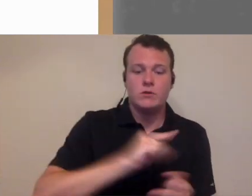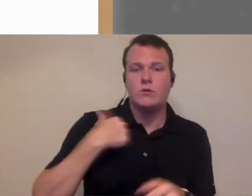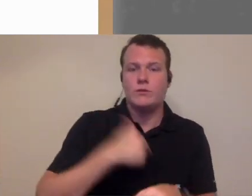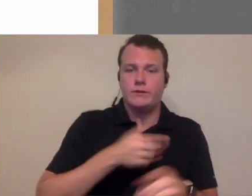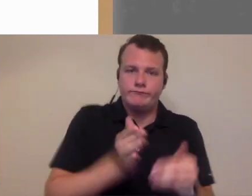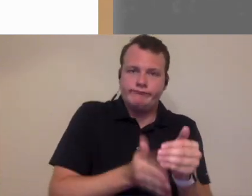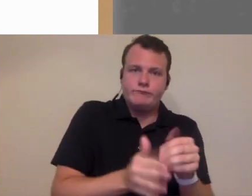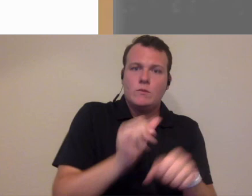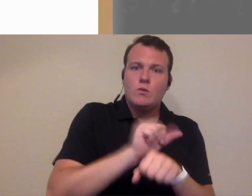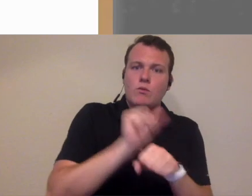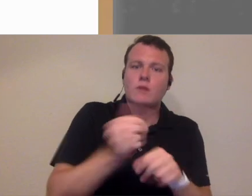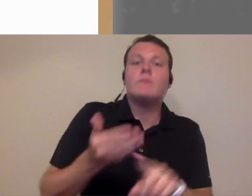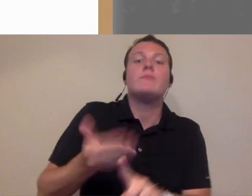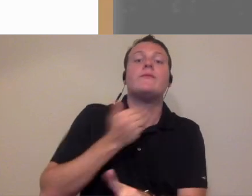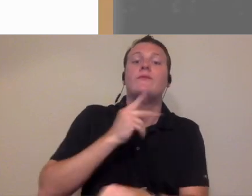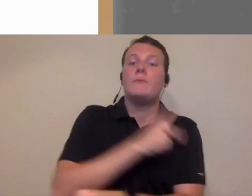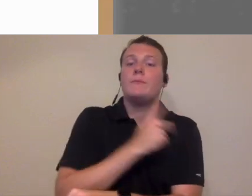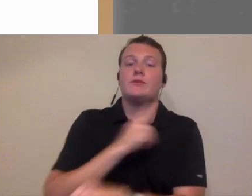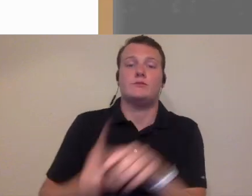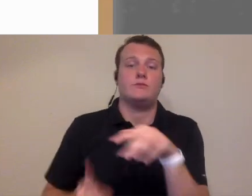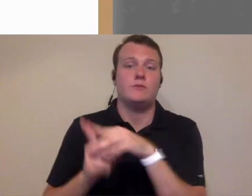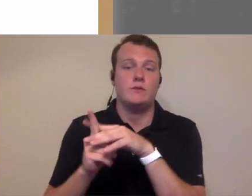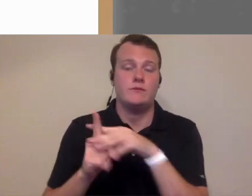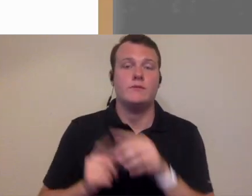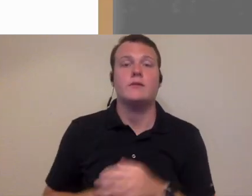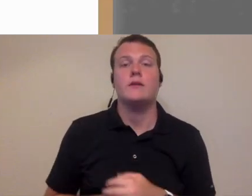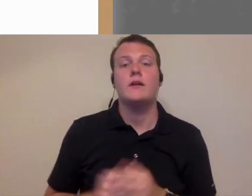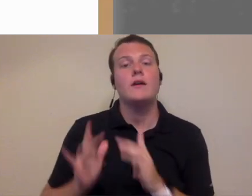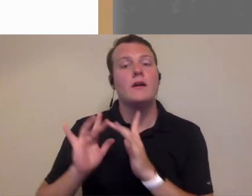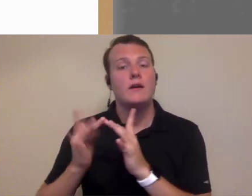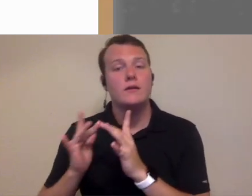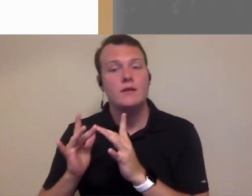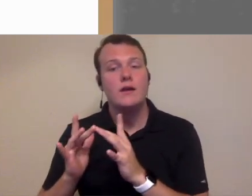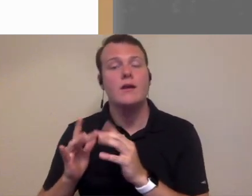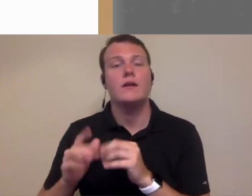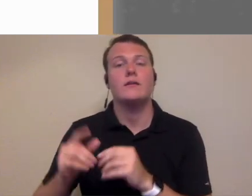done before the patient arrives so having the ability for online you know